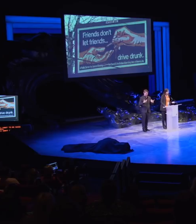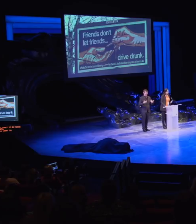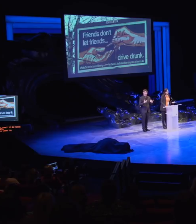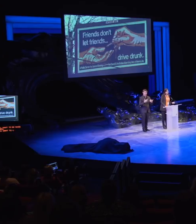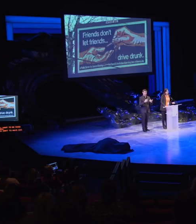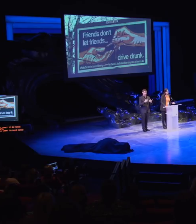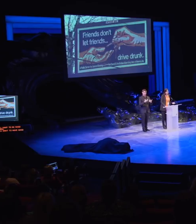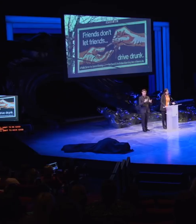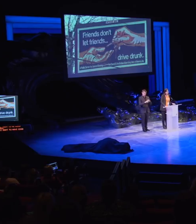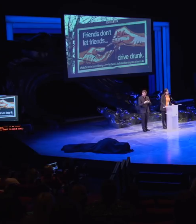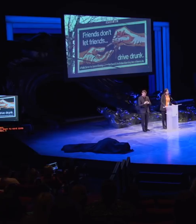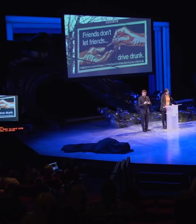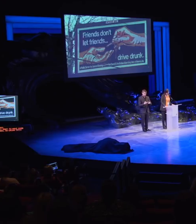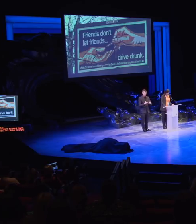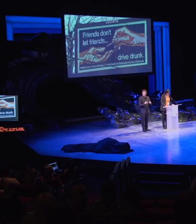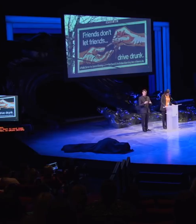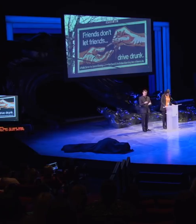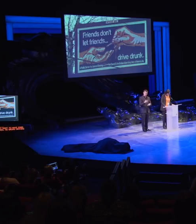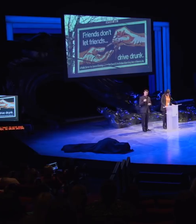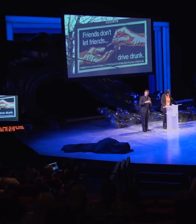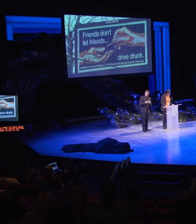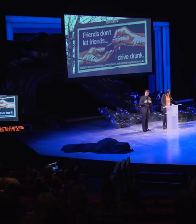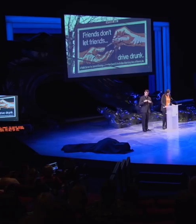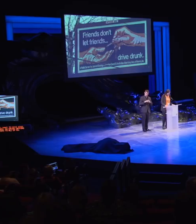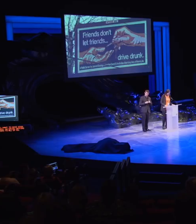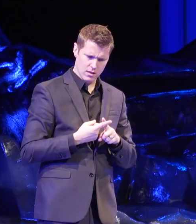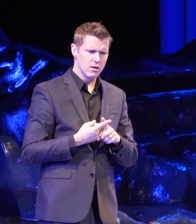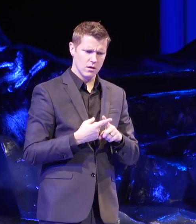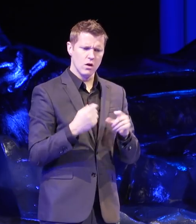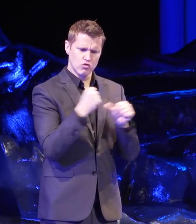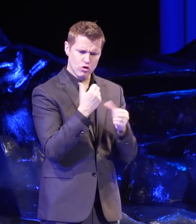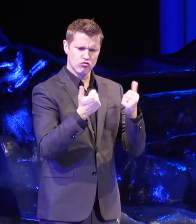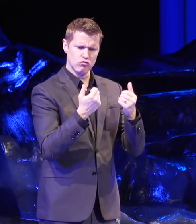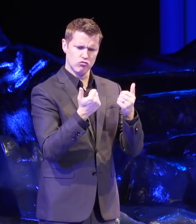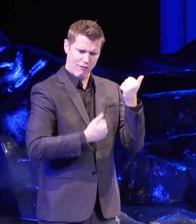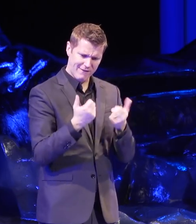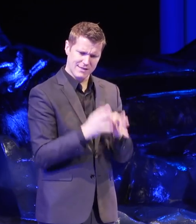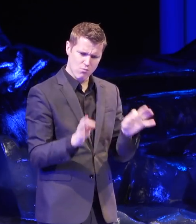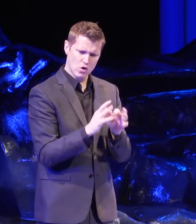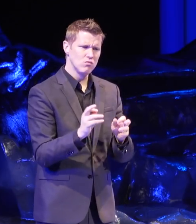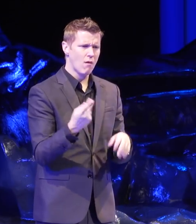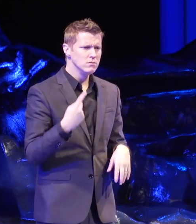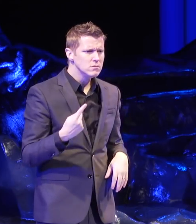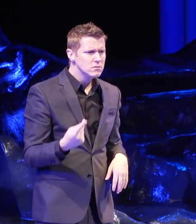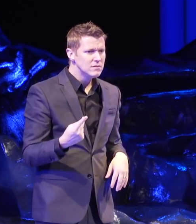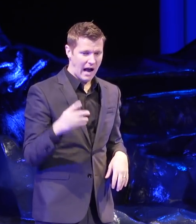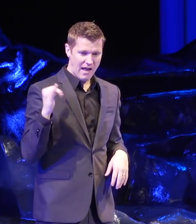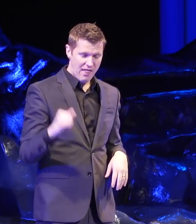So drunk driving matters to all of us. That framing has changed the way millions of us act